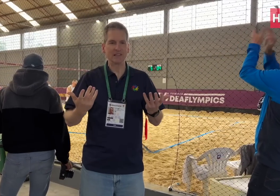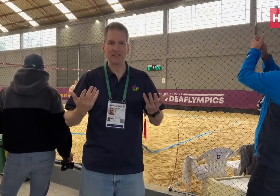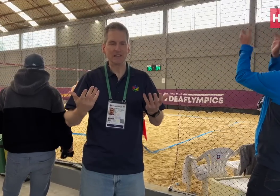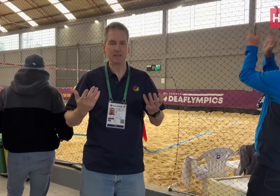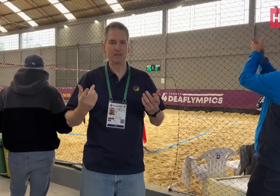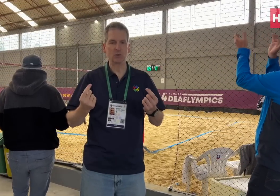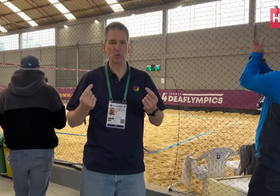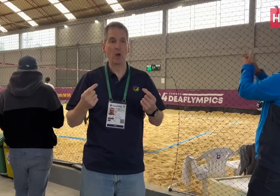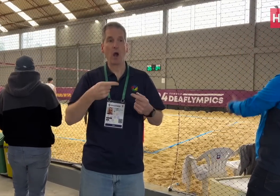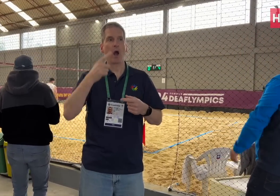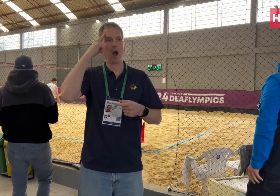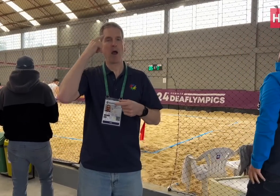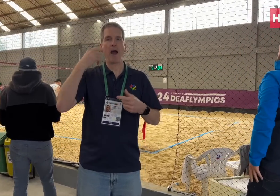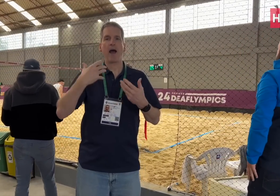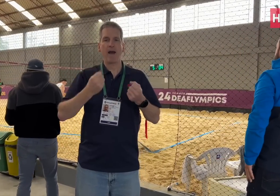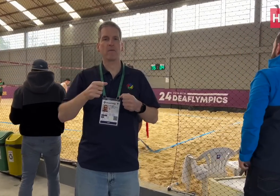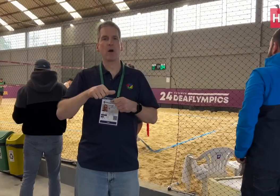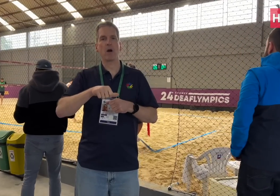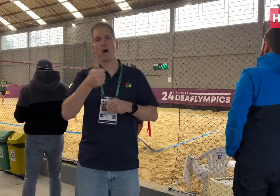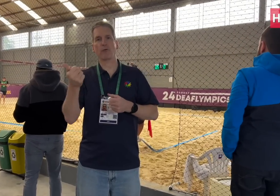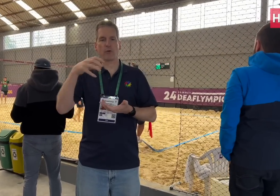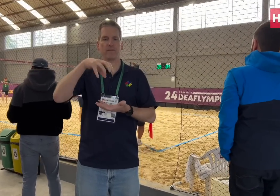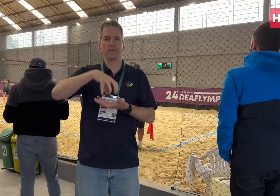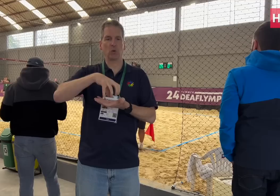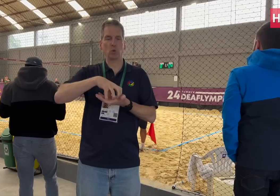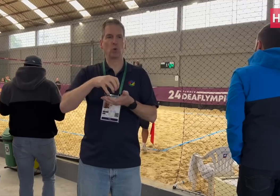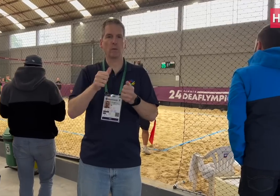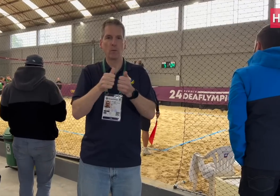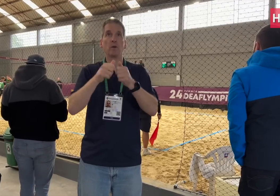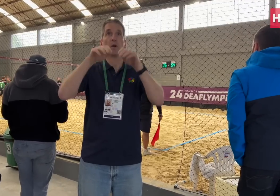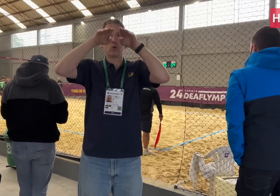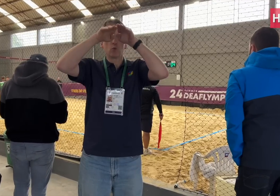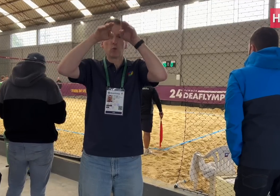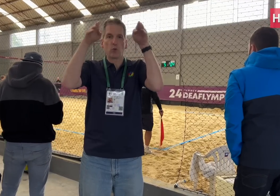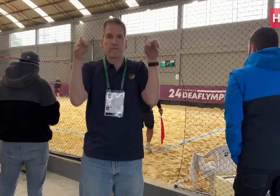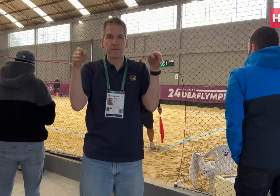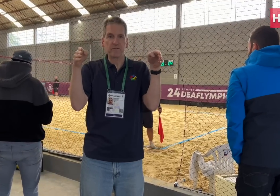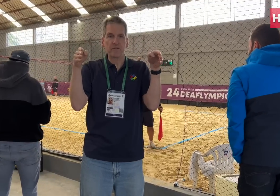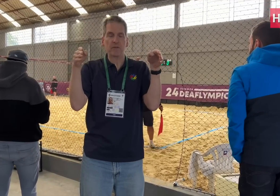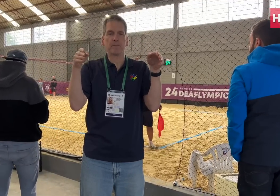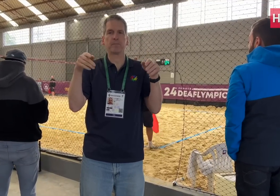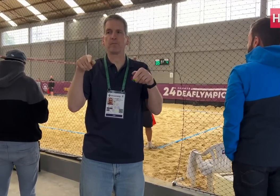Fortunately, they came up with a venue with a covered roof.